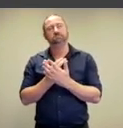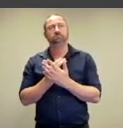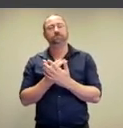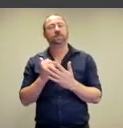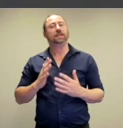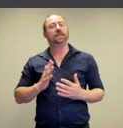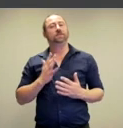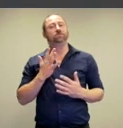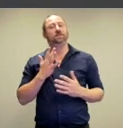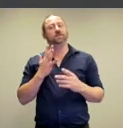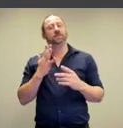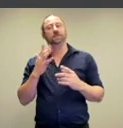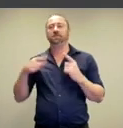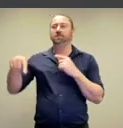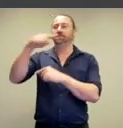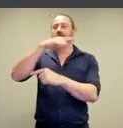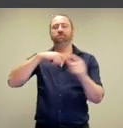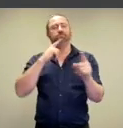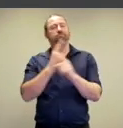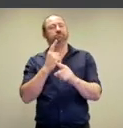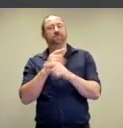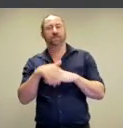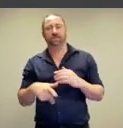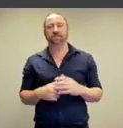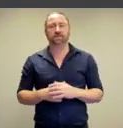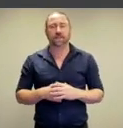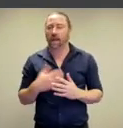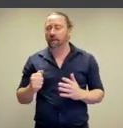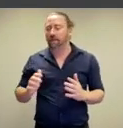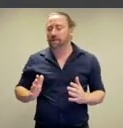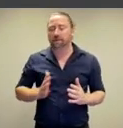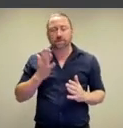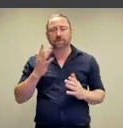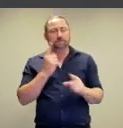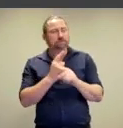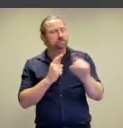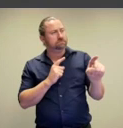are an interesting topic for